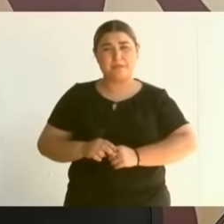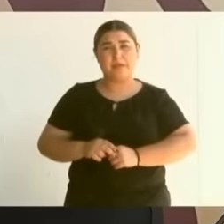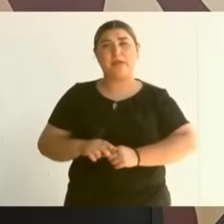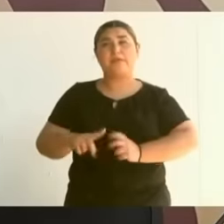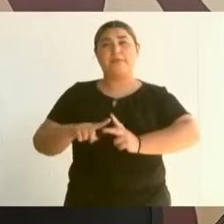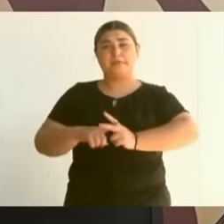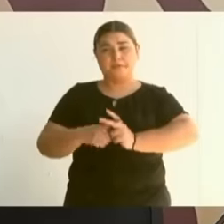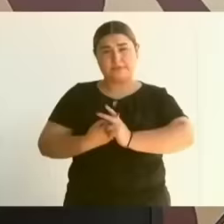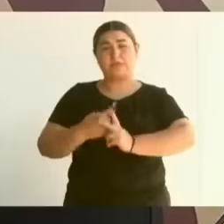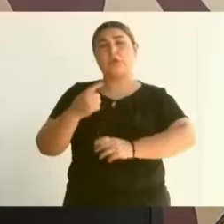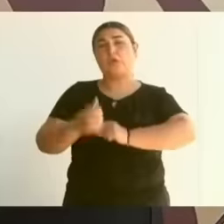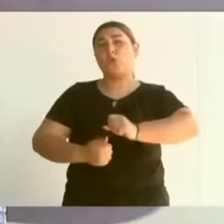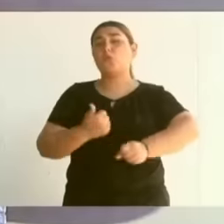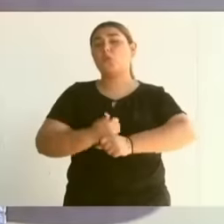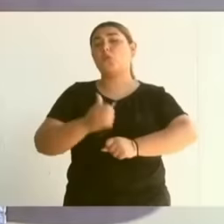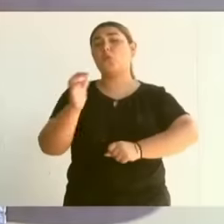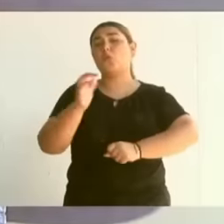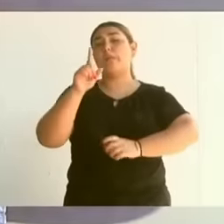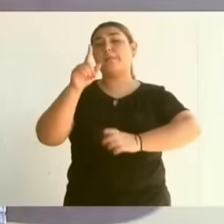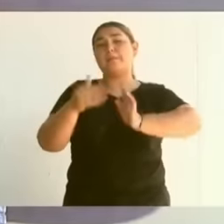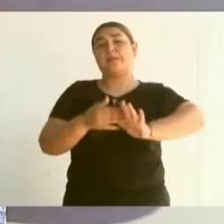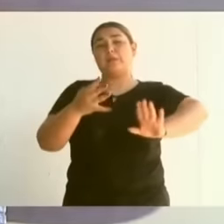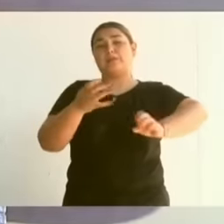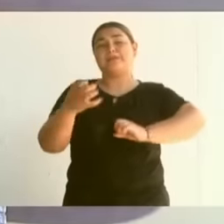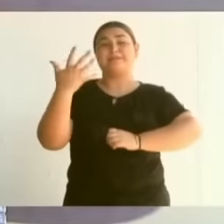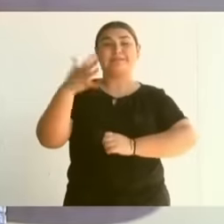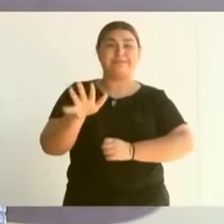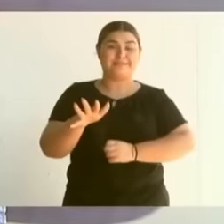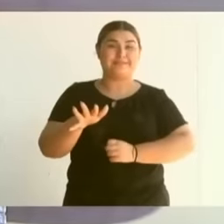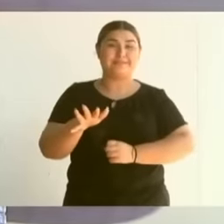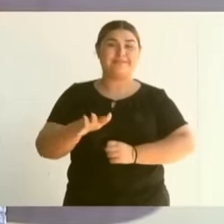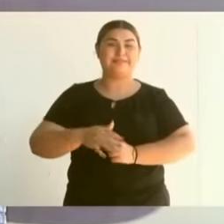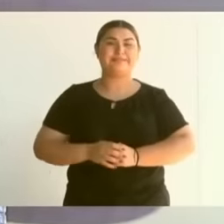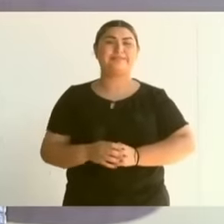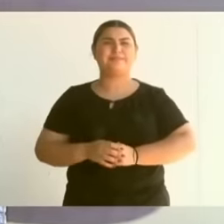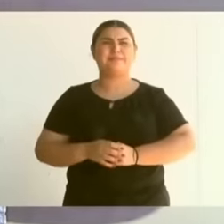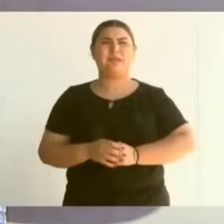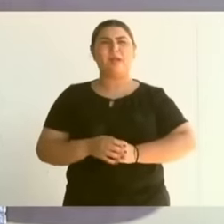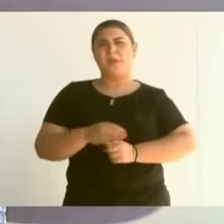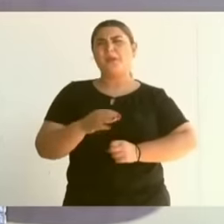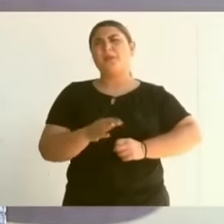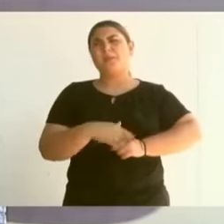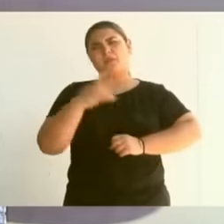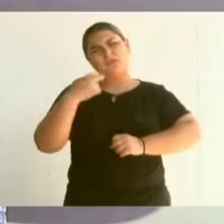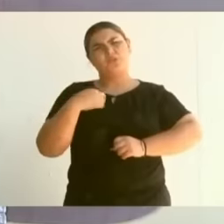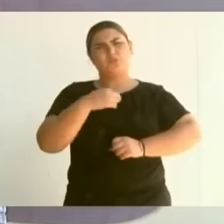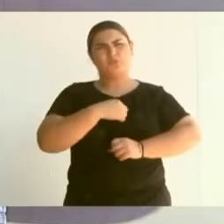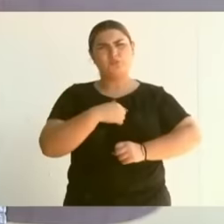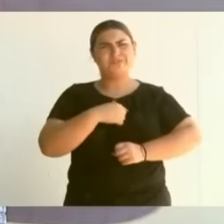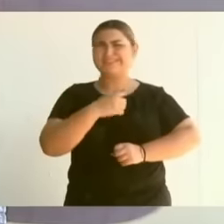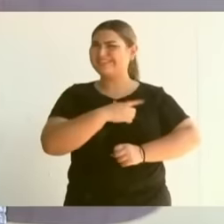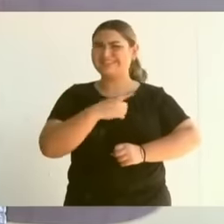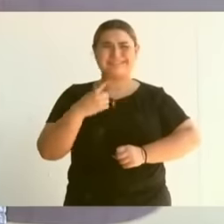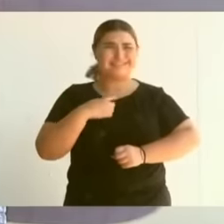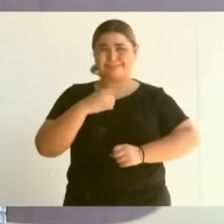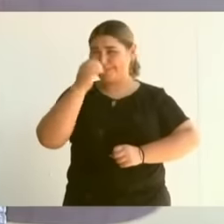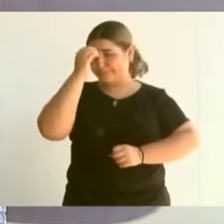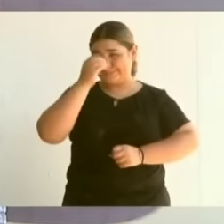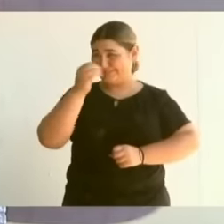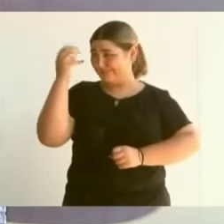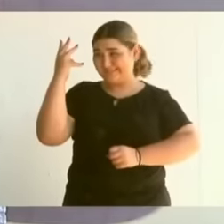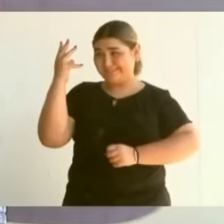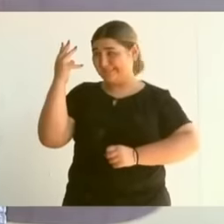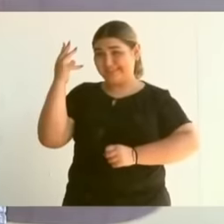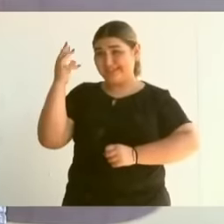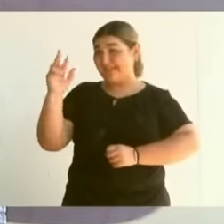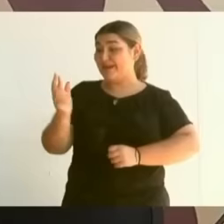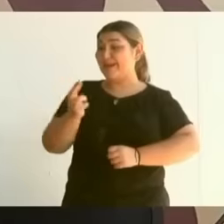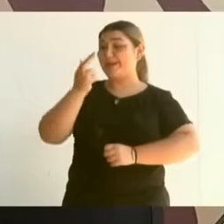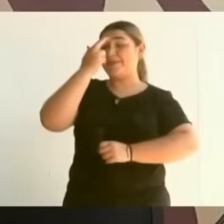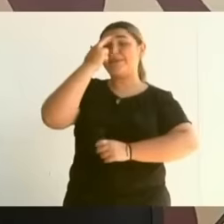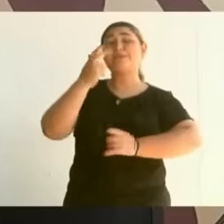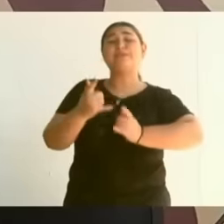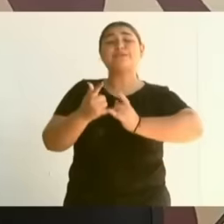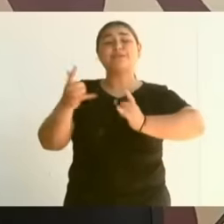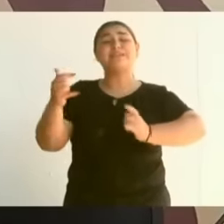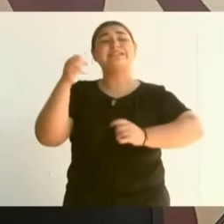1910, which is why we We must not forget our history because it is the teacher of